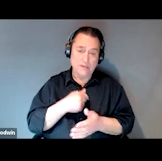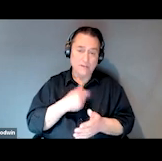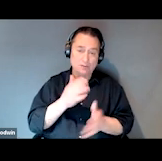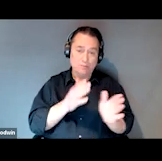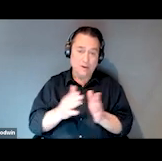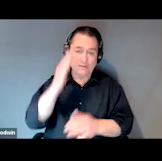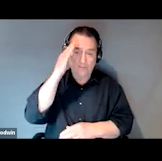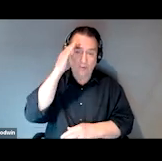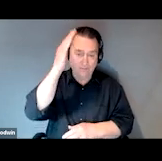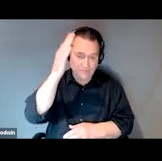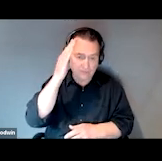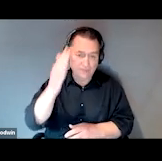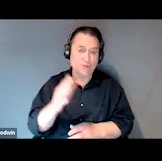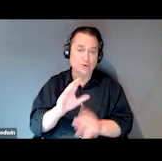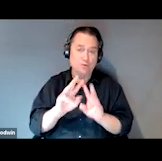and improve this experience for you all.